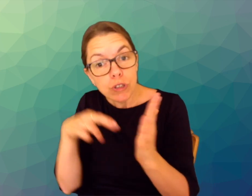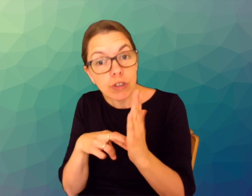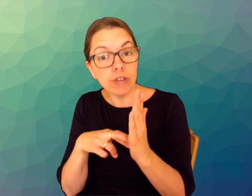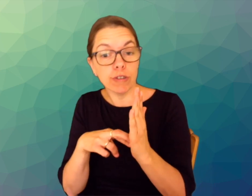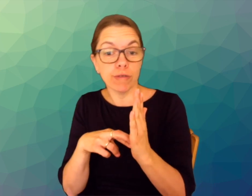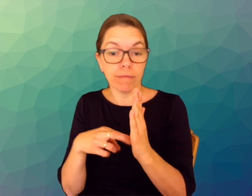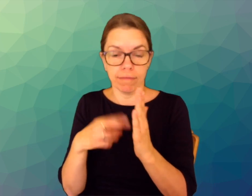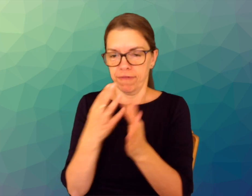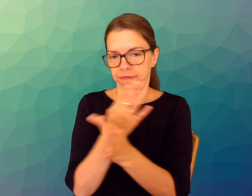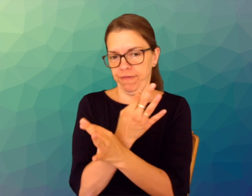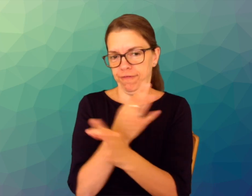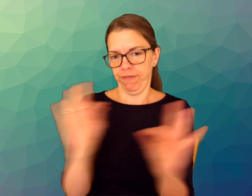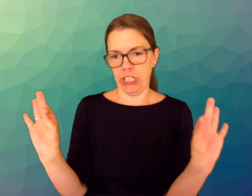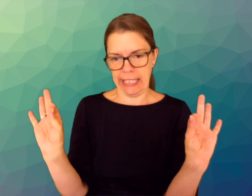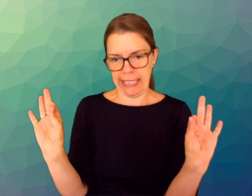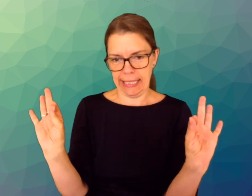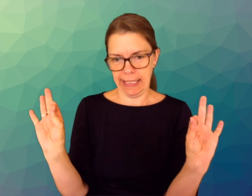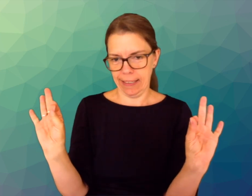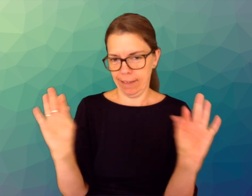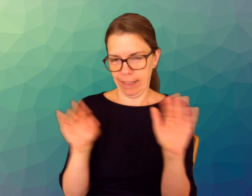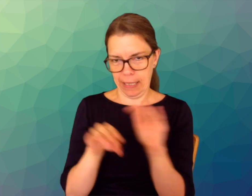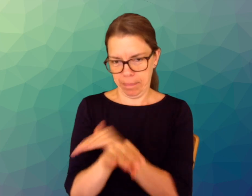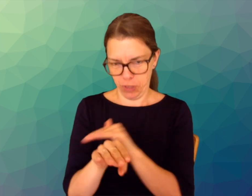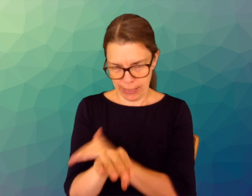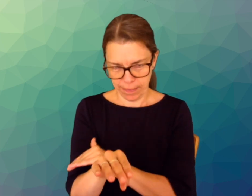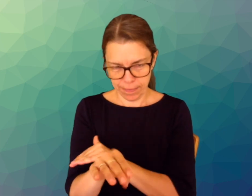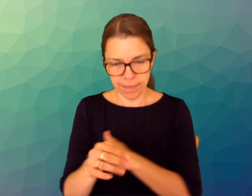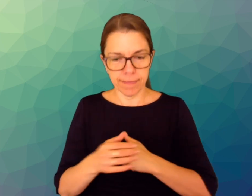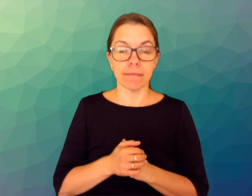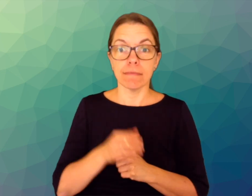Registration is free.